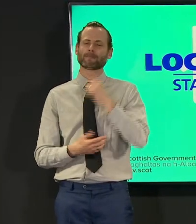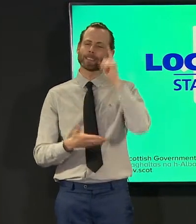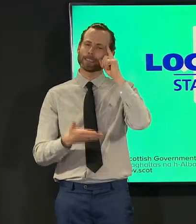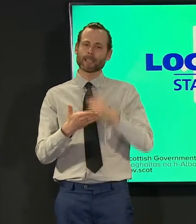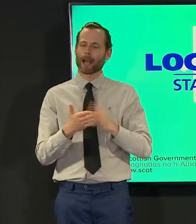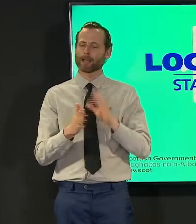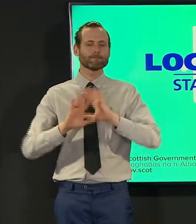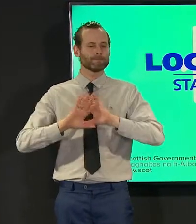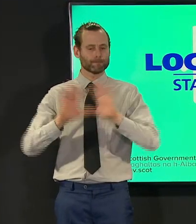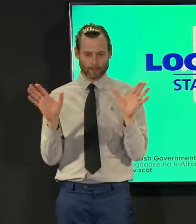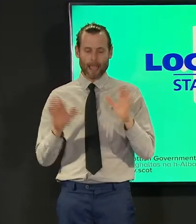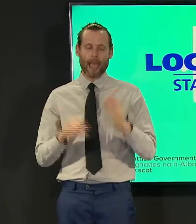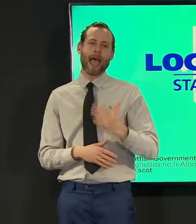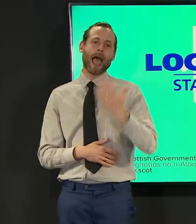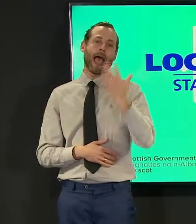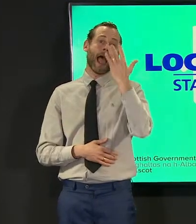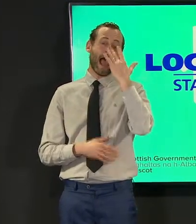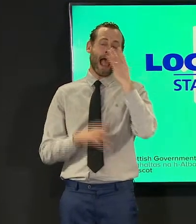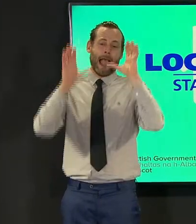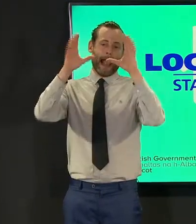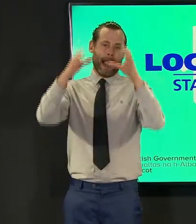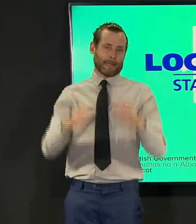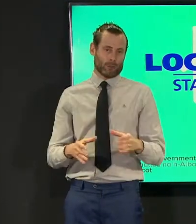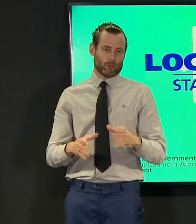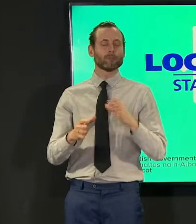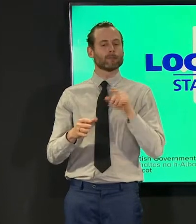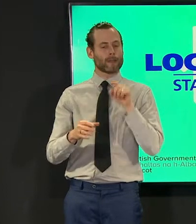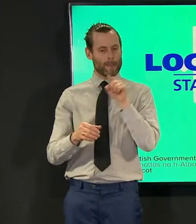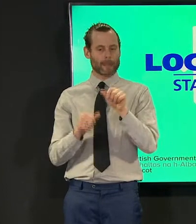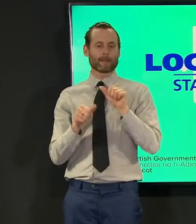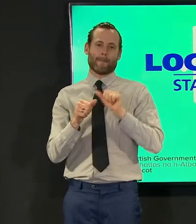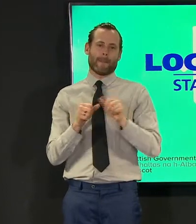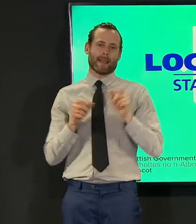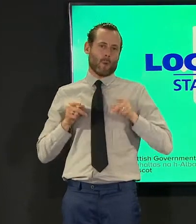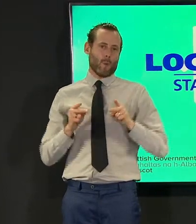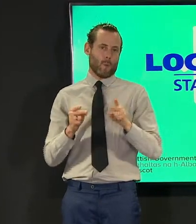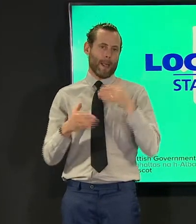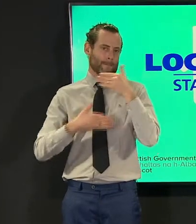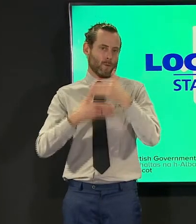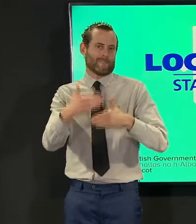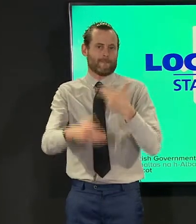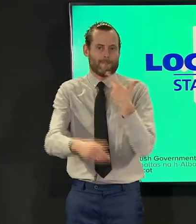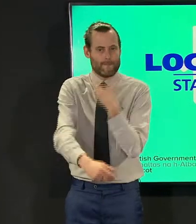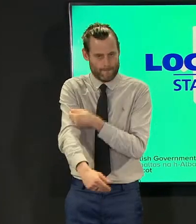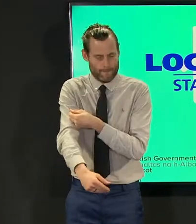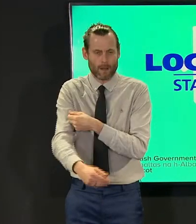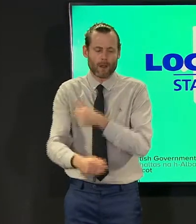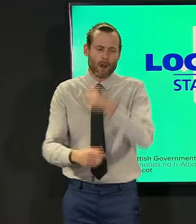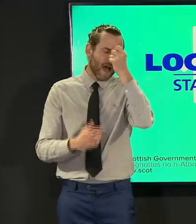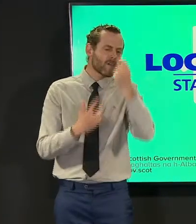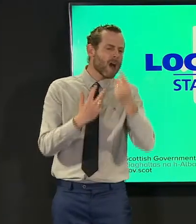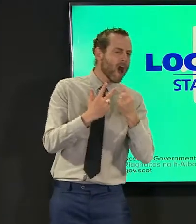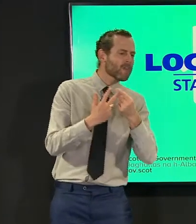heightened exposure or vulnerability to the virus age is still the most significant factor on that